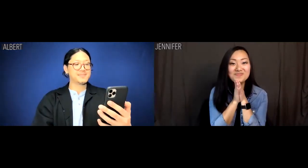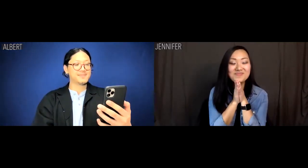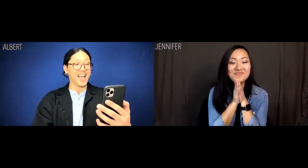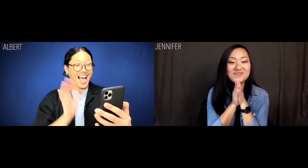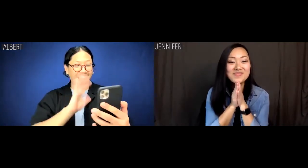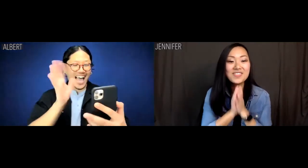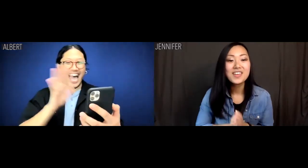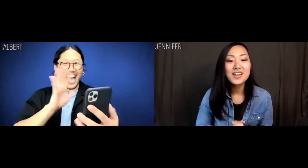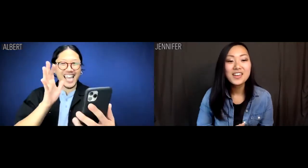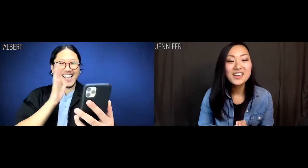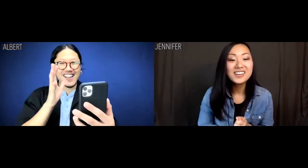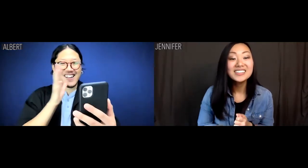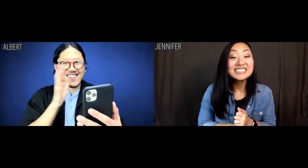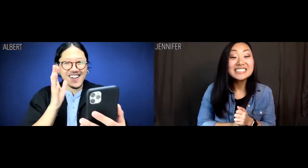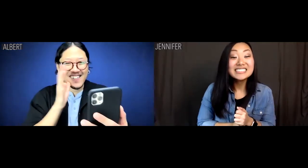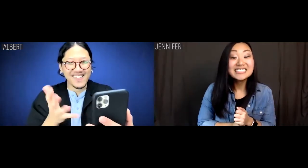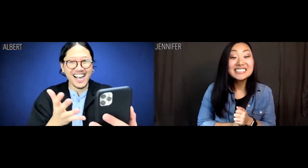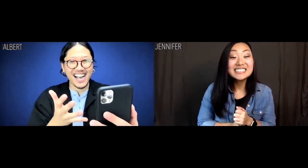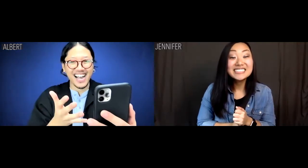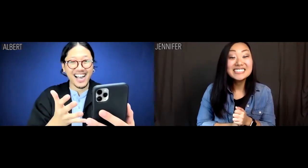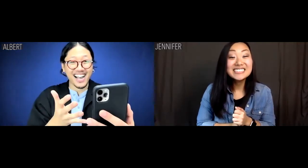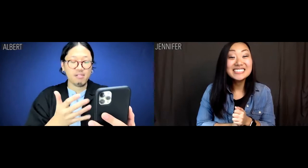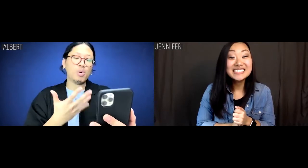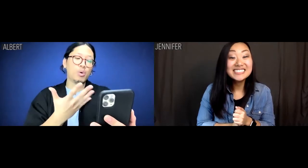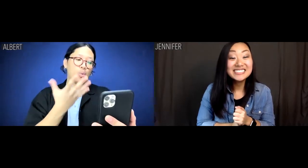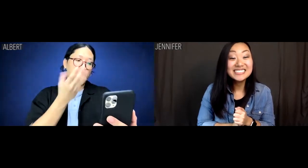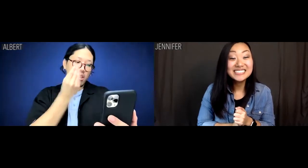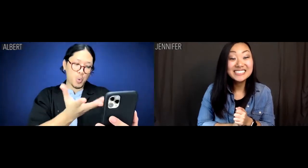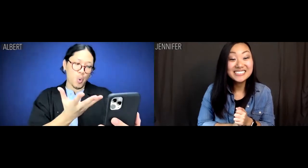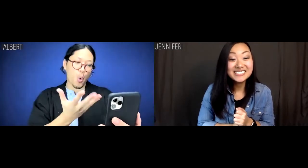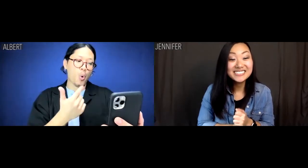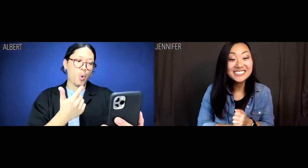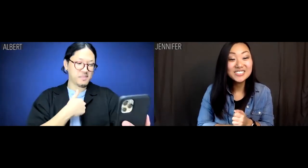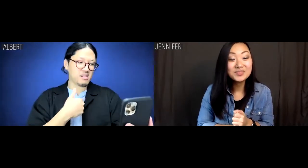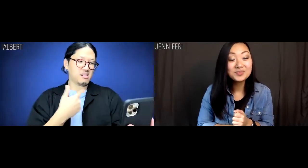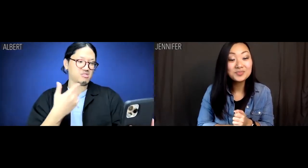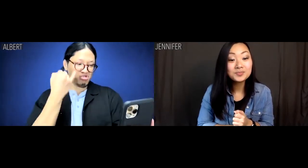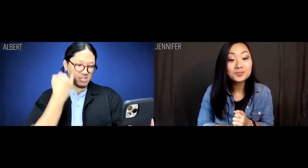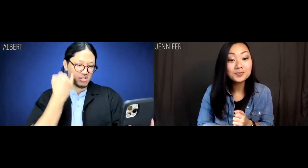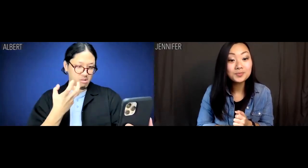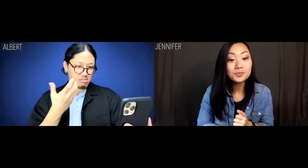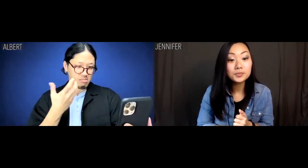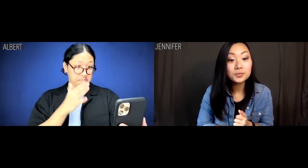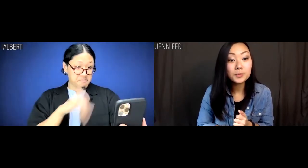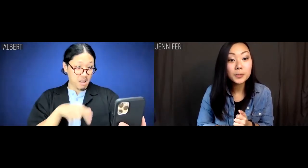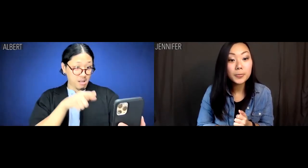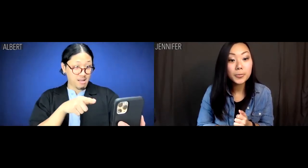Hello, mom? We wanted to stop by for dinner tonight.